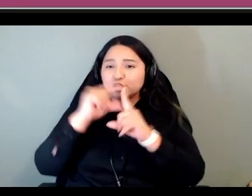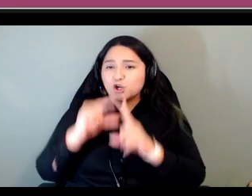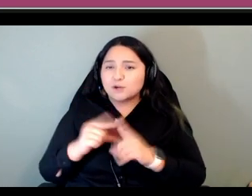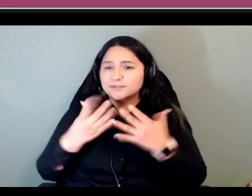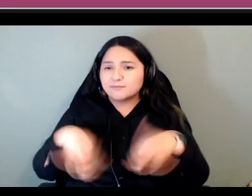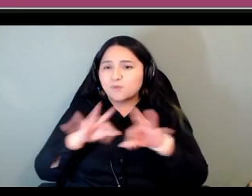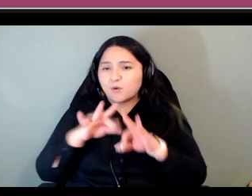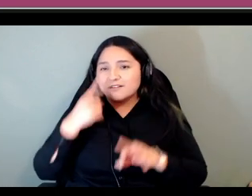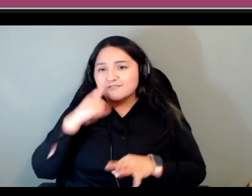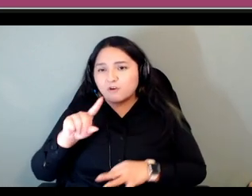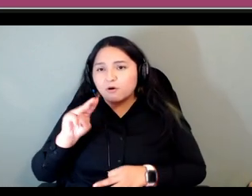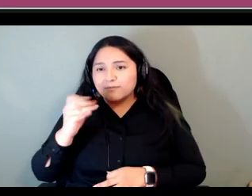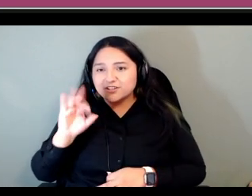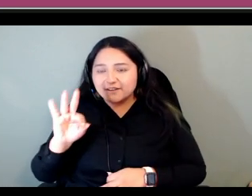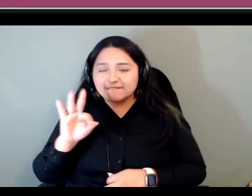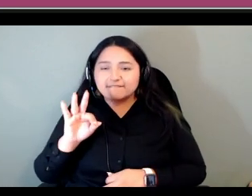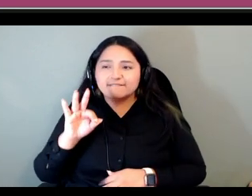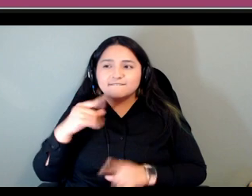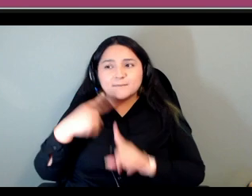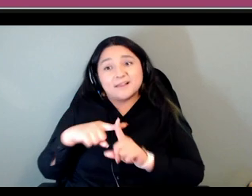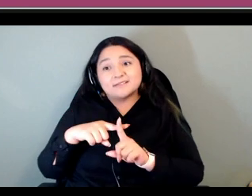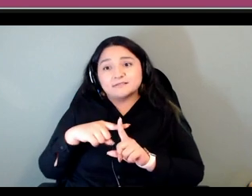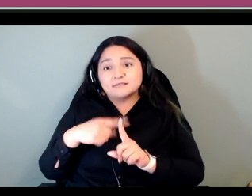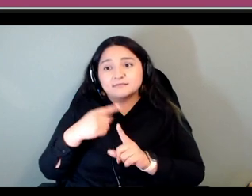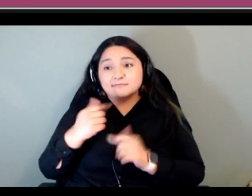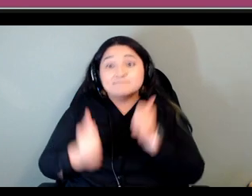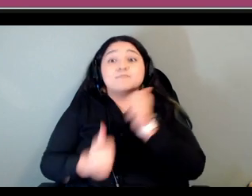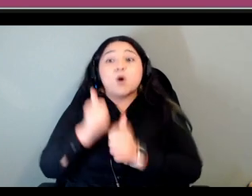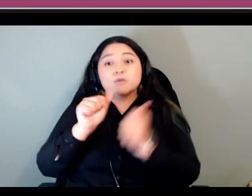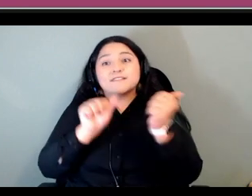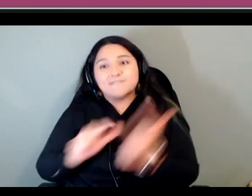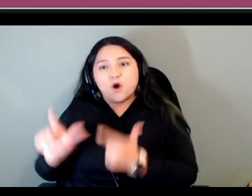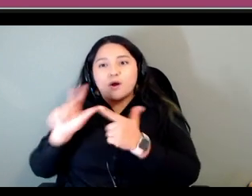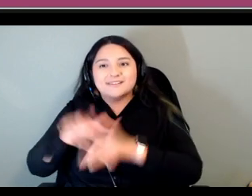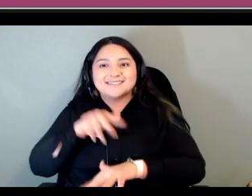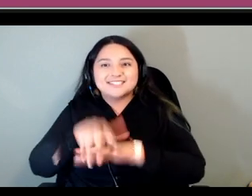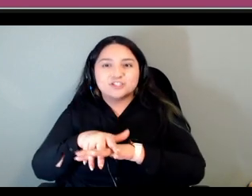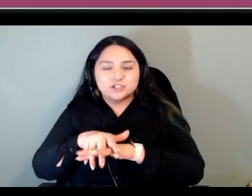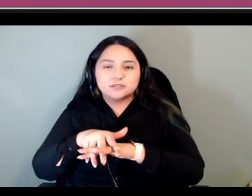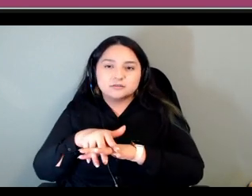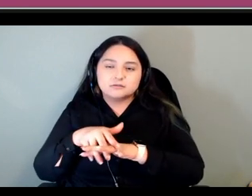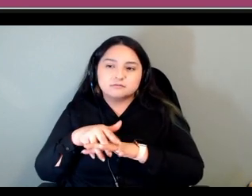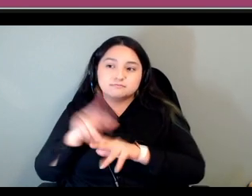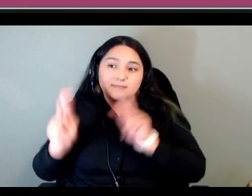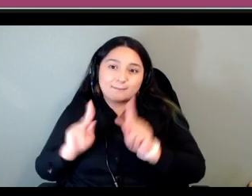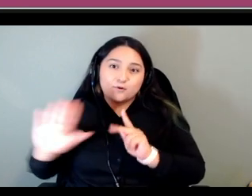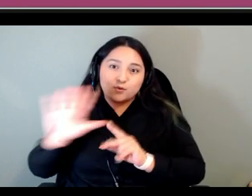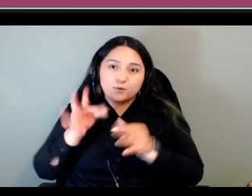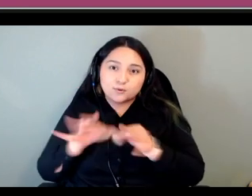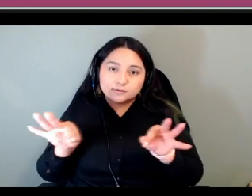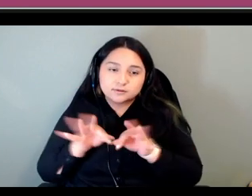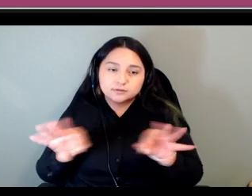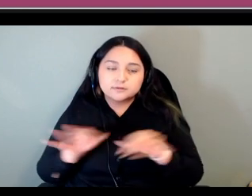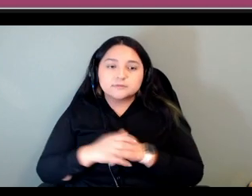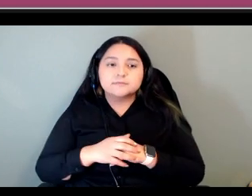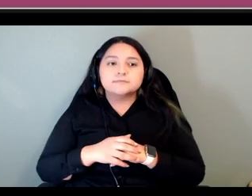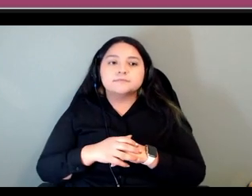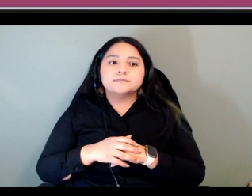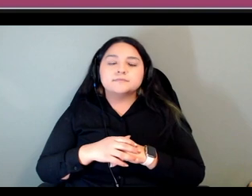i would say almost all if not all indigenous peoples but we talked about things that people